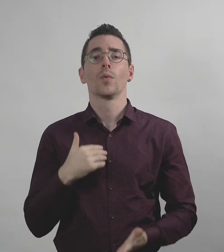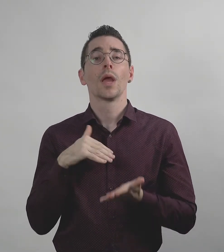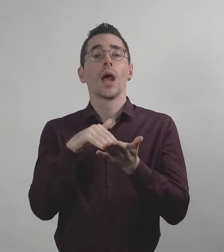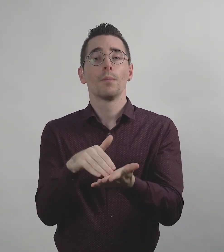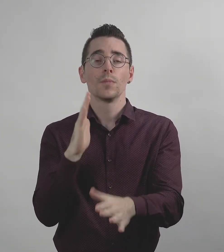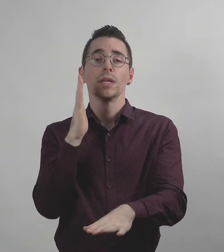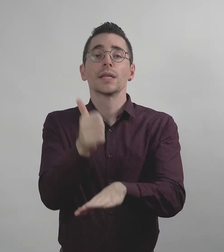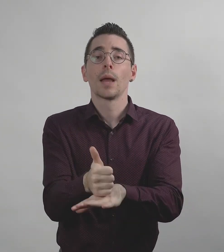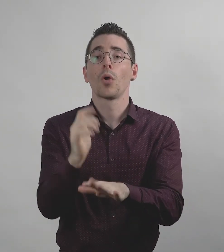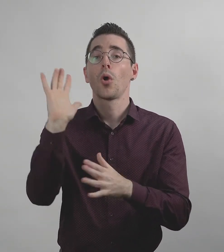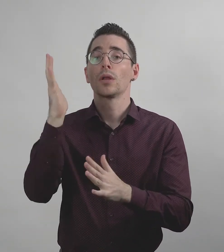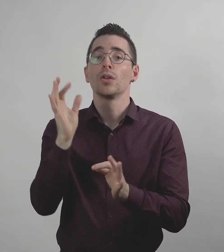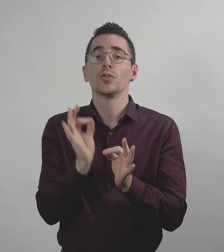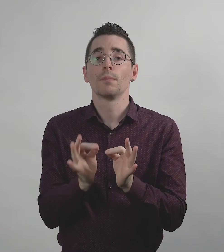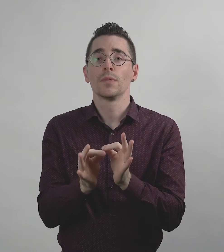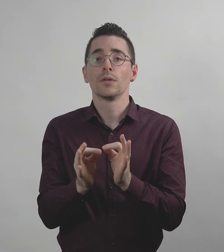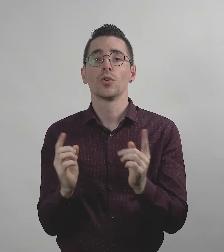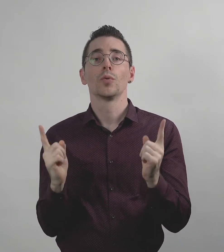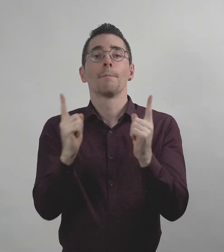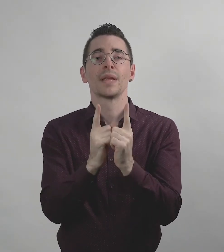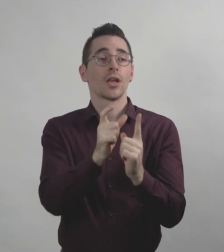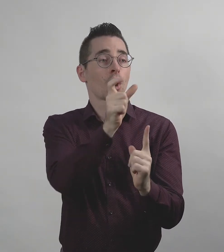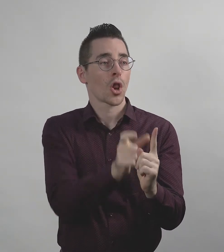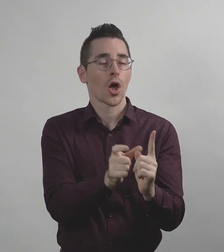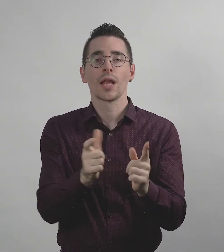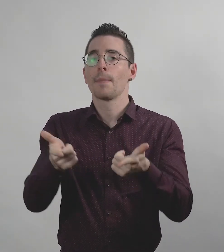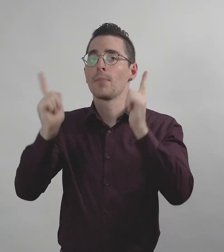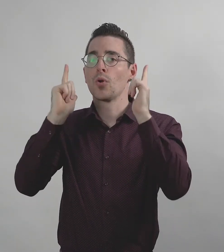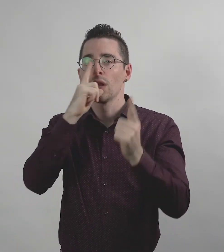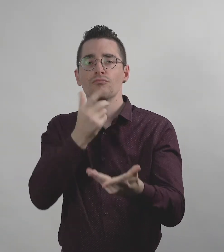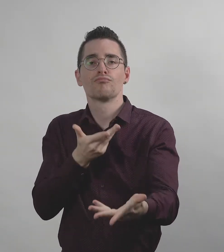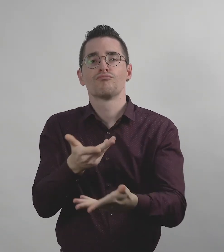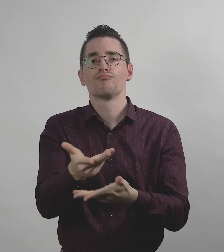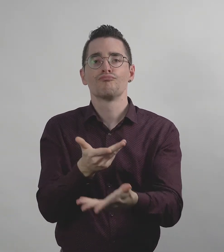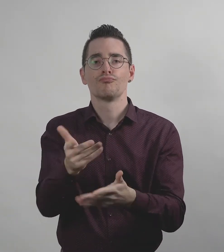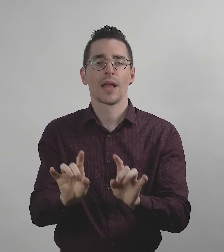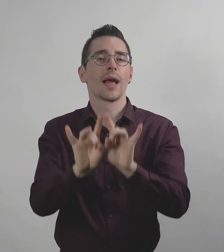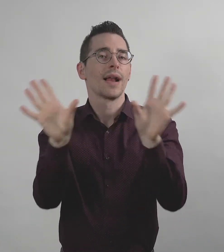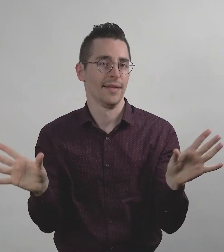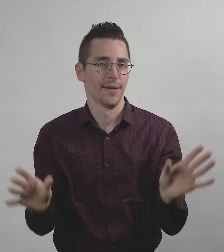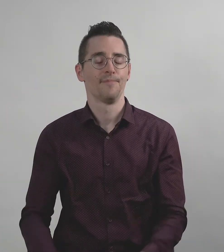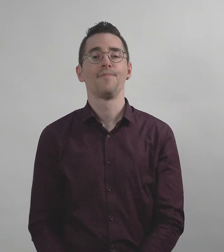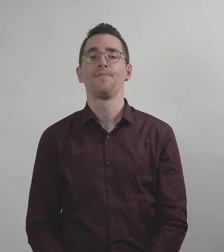We set up Auslan interpreters so that communication between our client and the employer is clear.